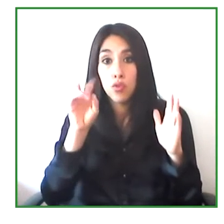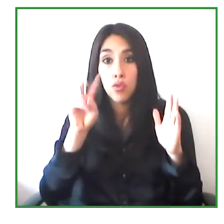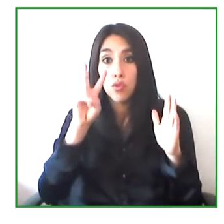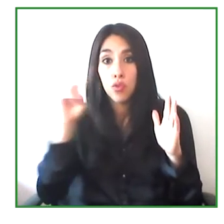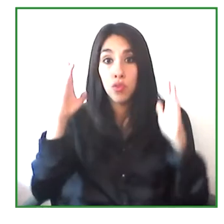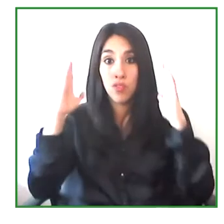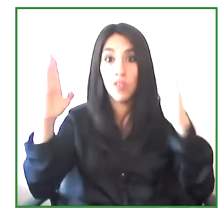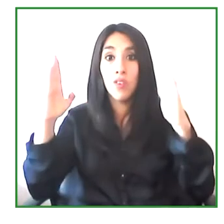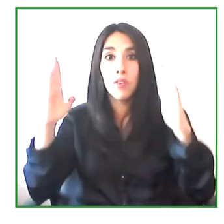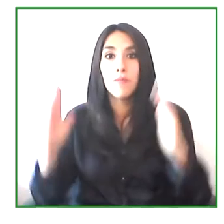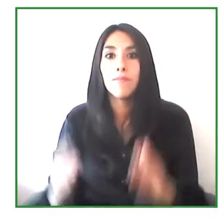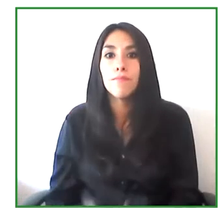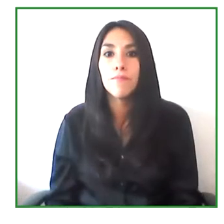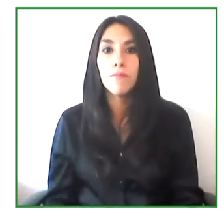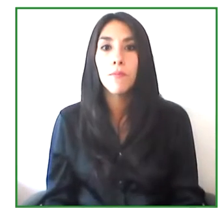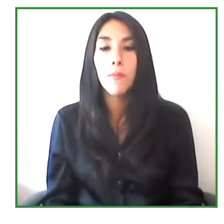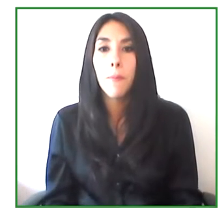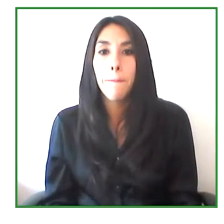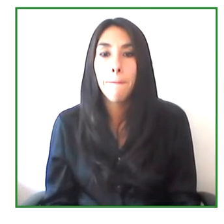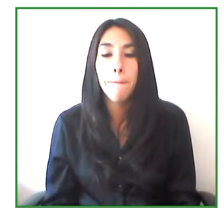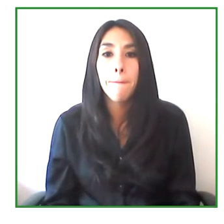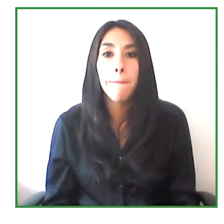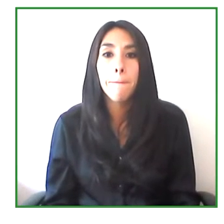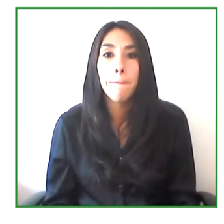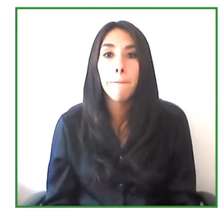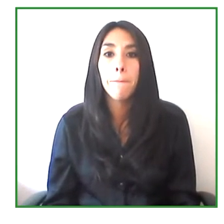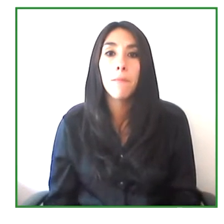158,000 services